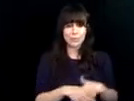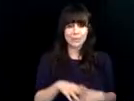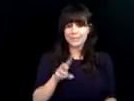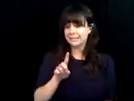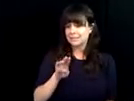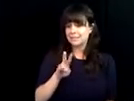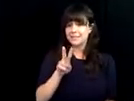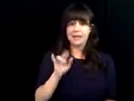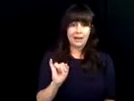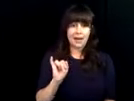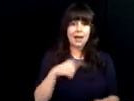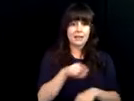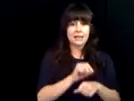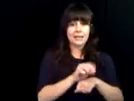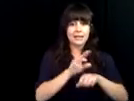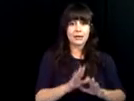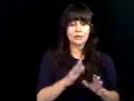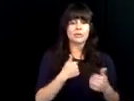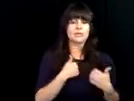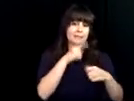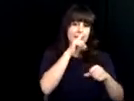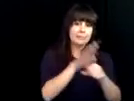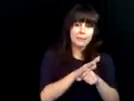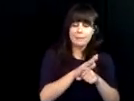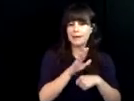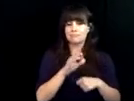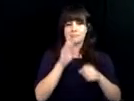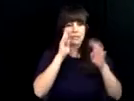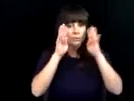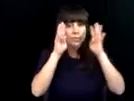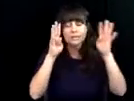skills, the list could go on.